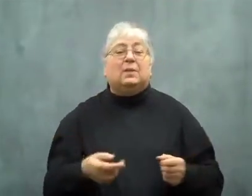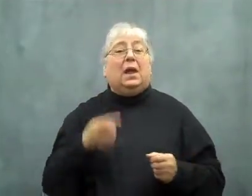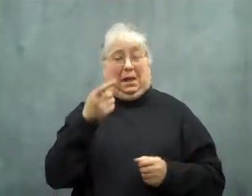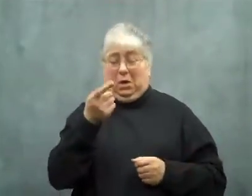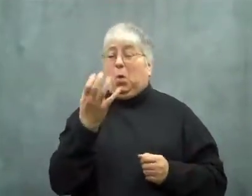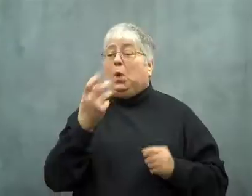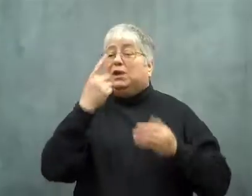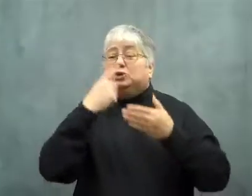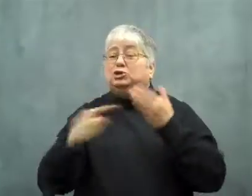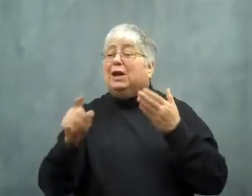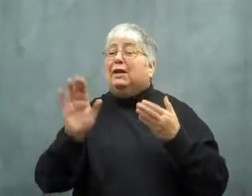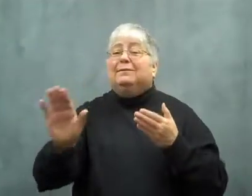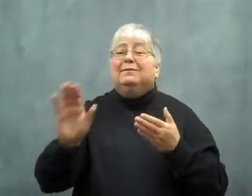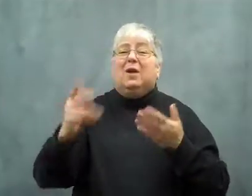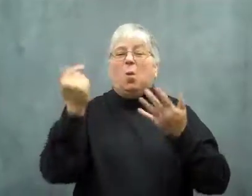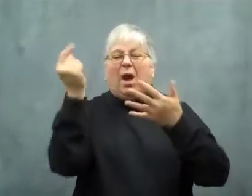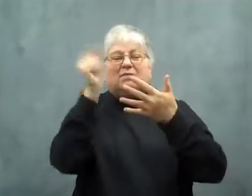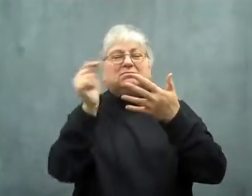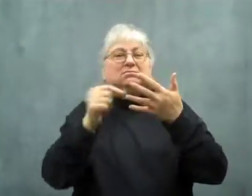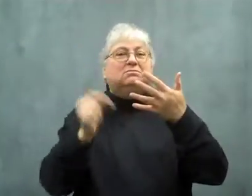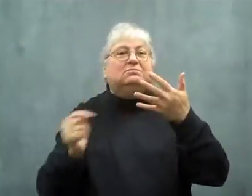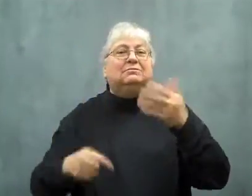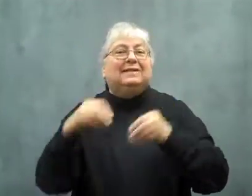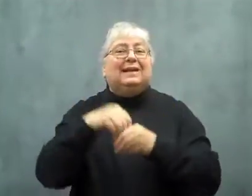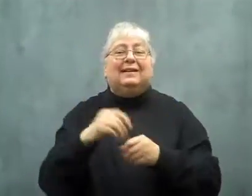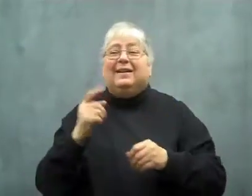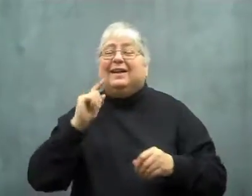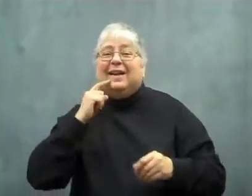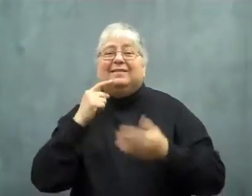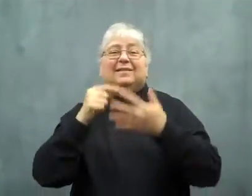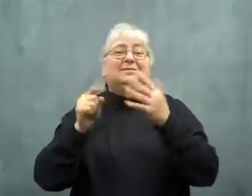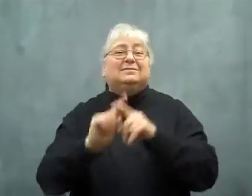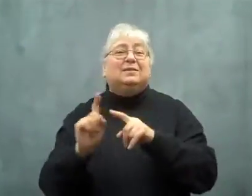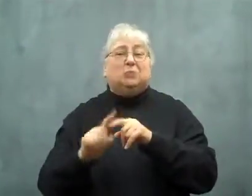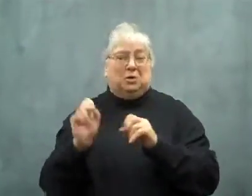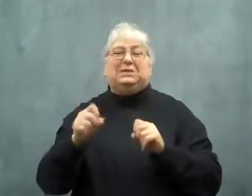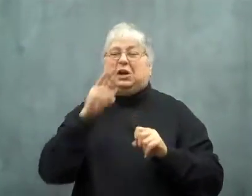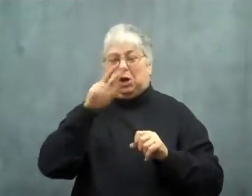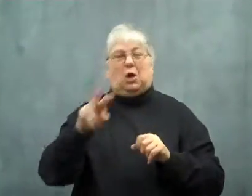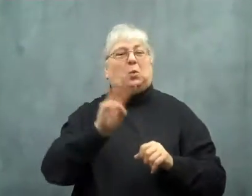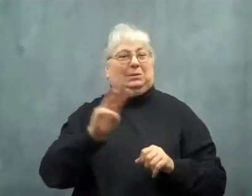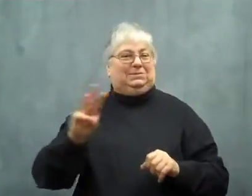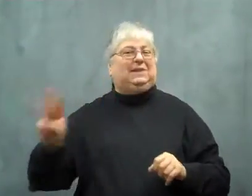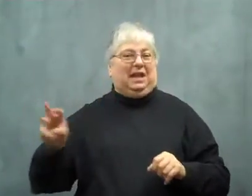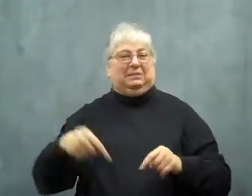If you want to check the nutritional info, see the link below.